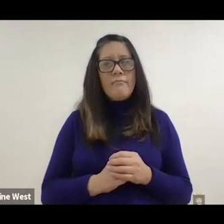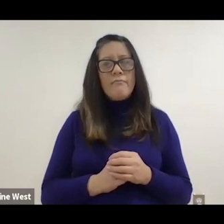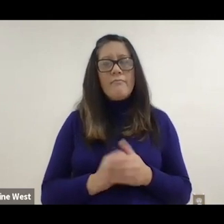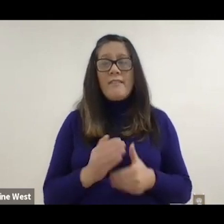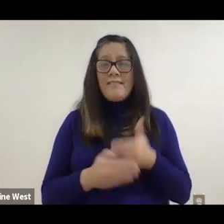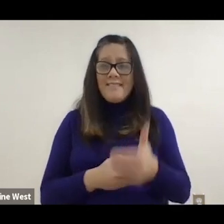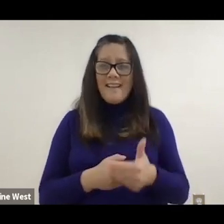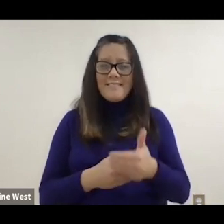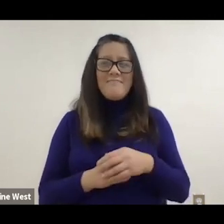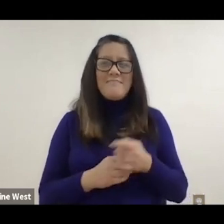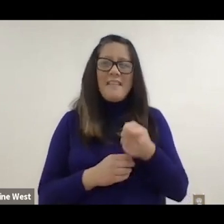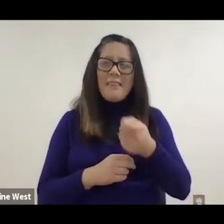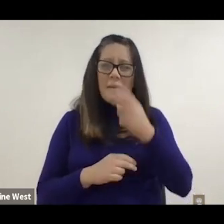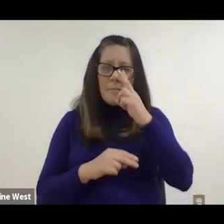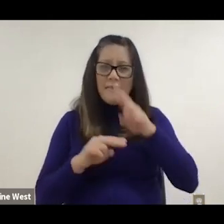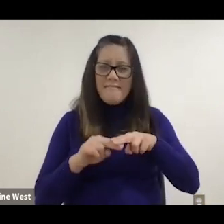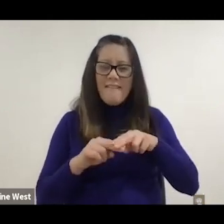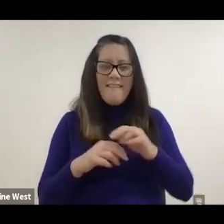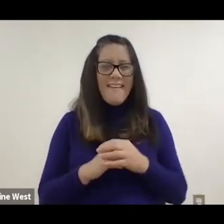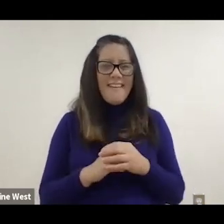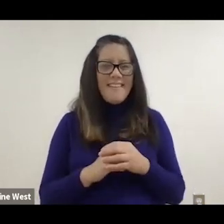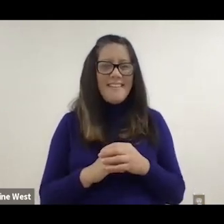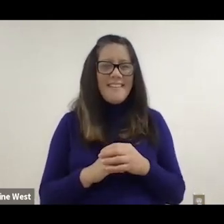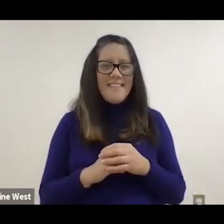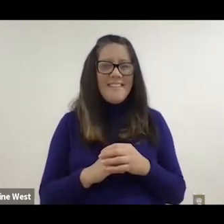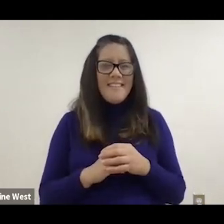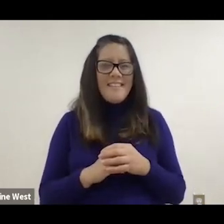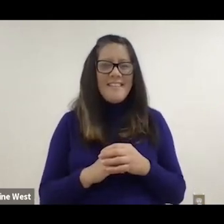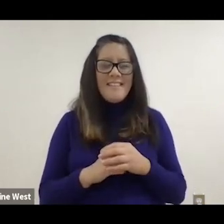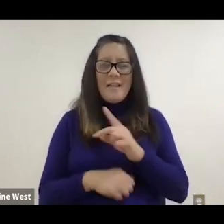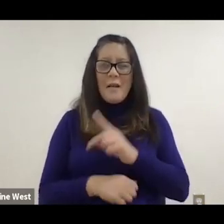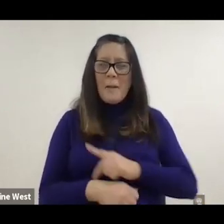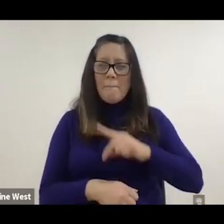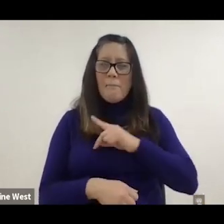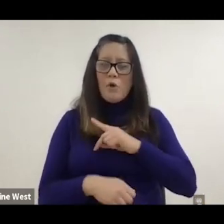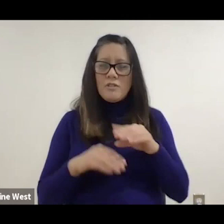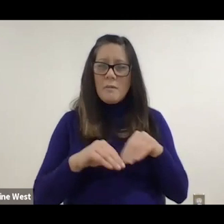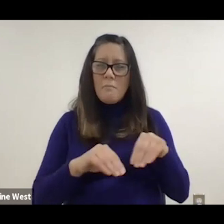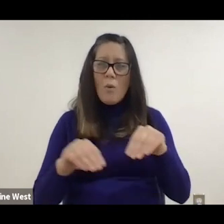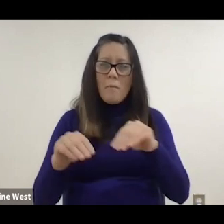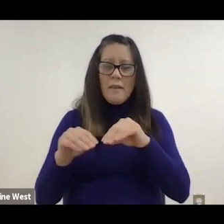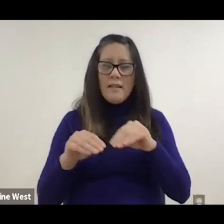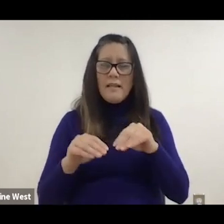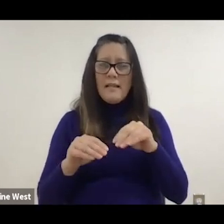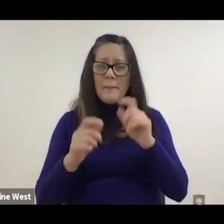So this is kind of fun. We this is our personal mobility manipulation appliance.